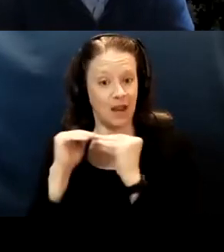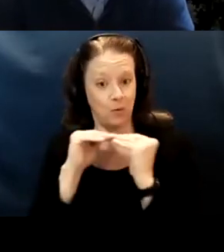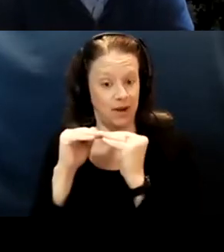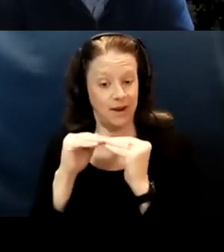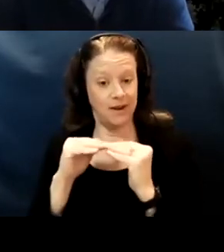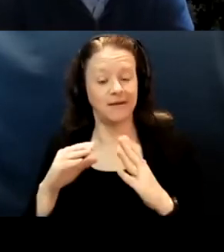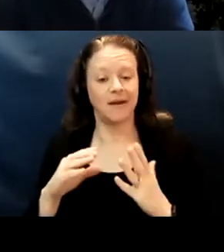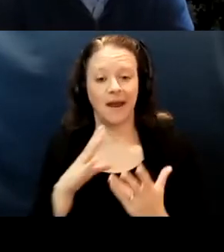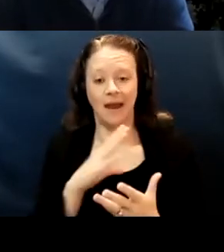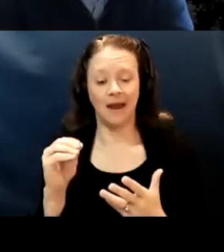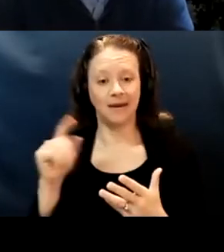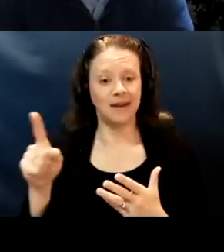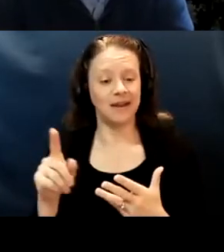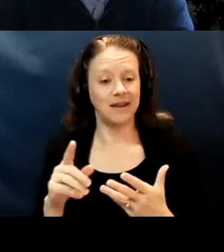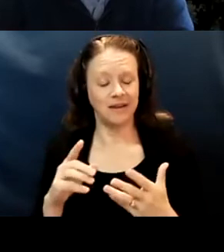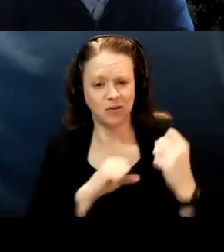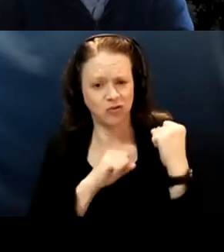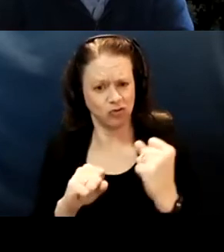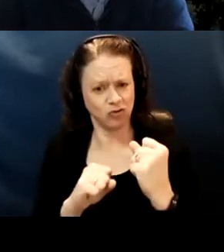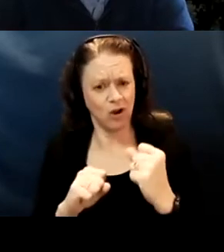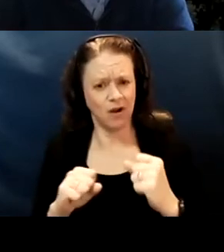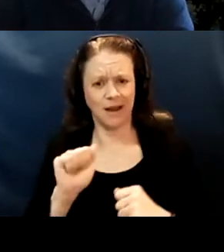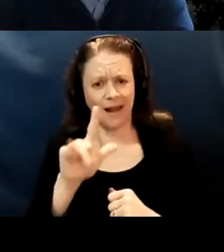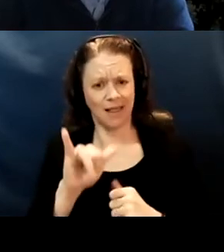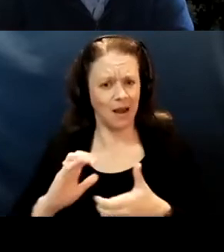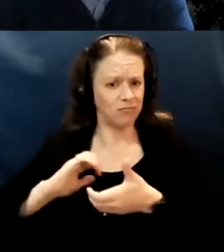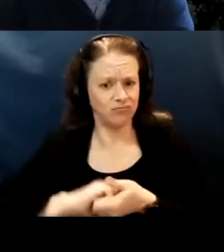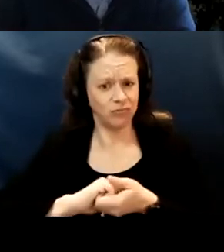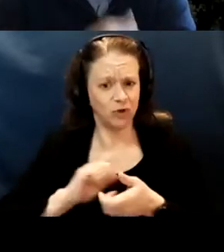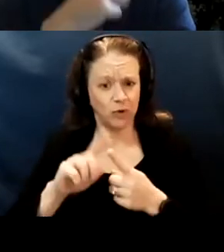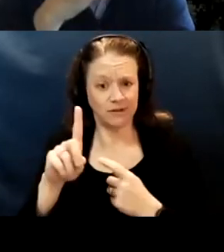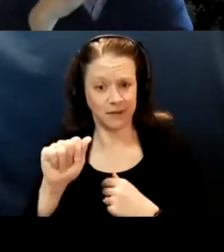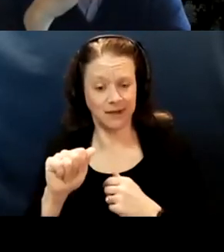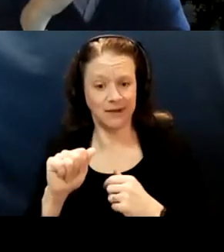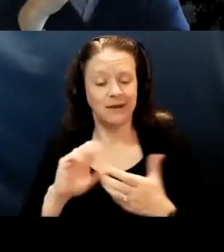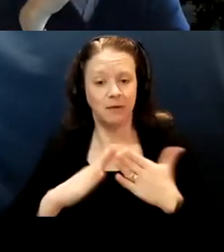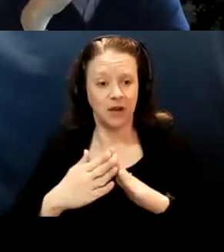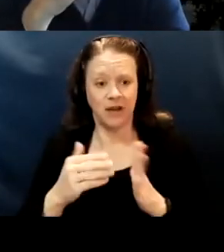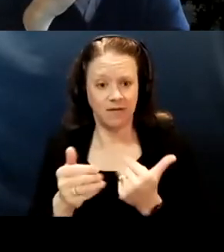He has been a strong ally to the disability community. Even when the age-based framework announced in California